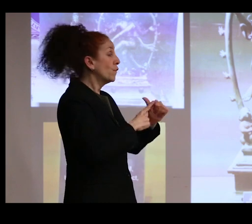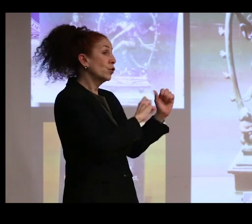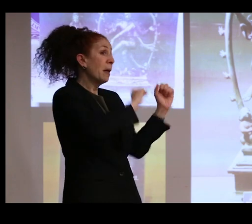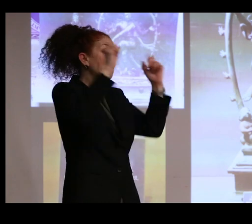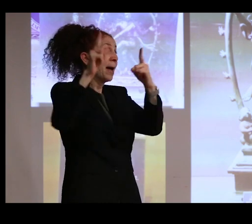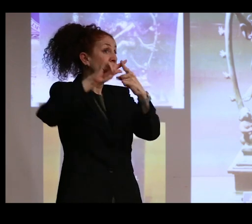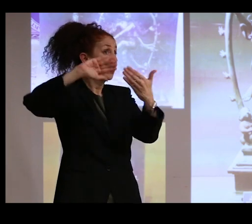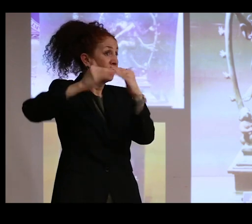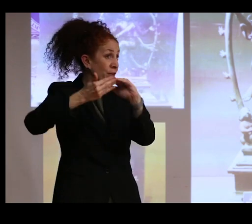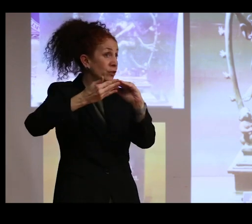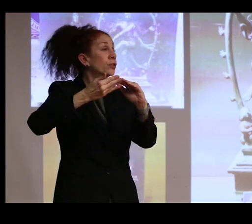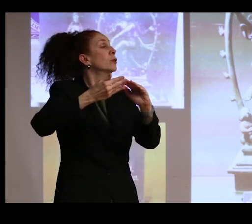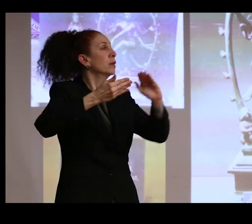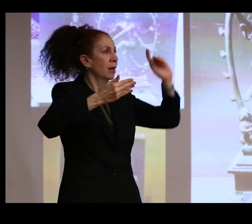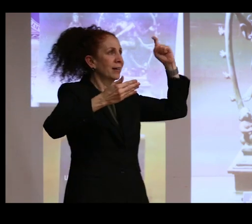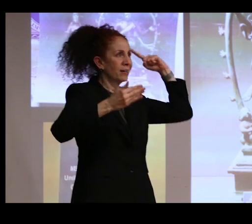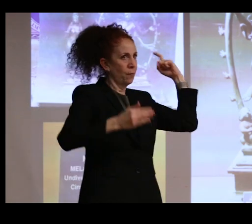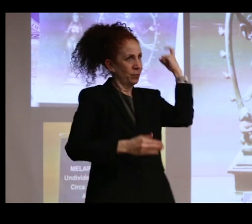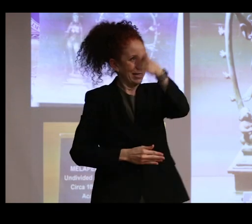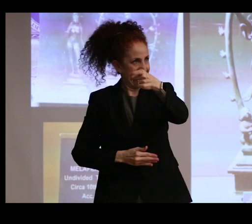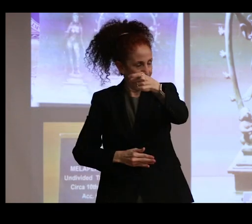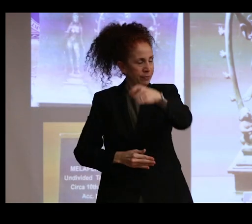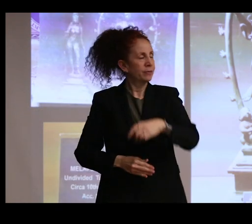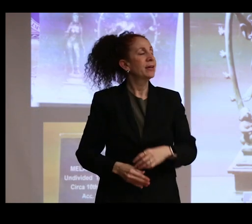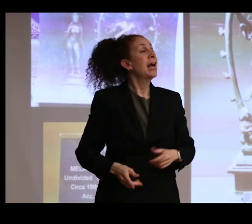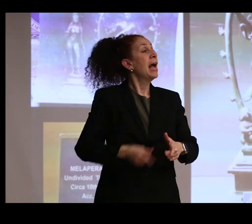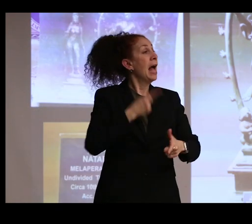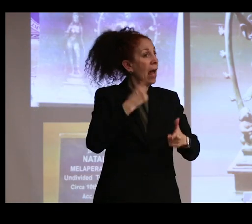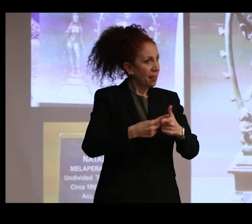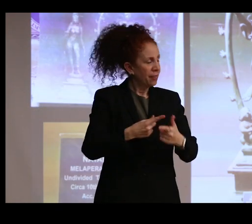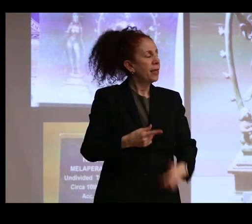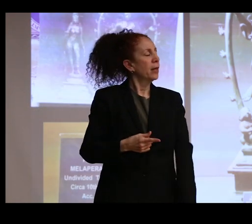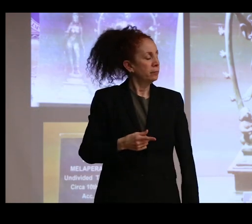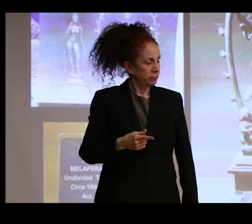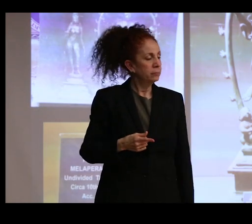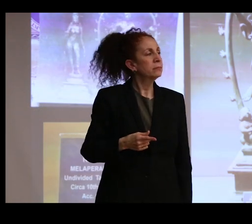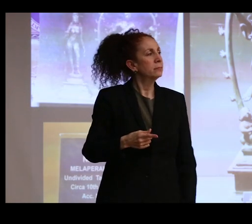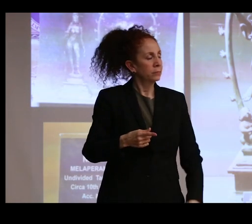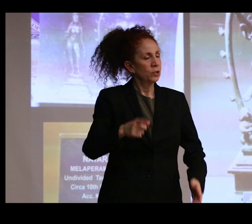by the Madras government's revenue department, at which point Gravely writes an angry letter to the revenue